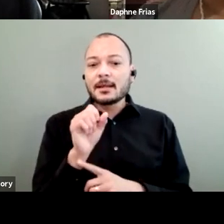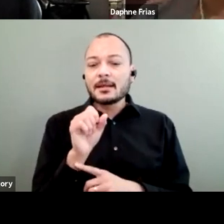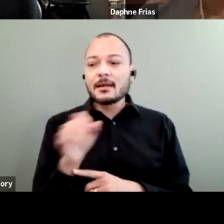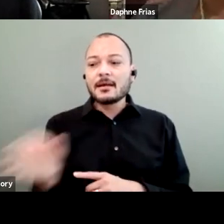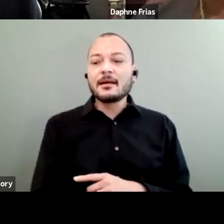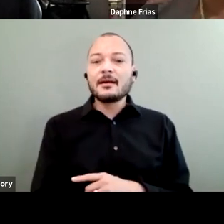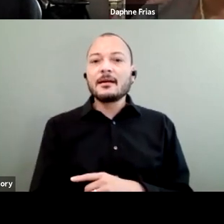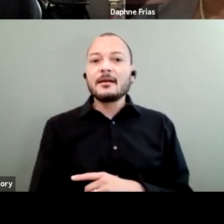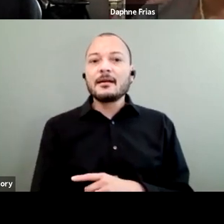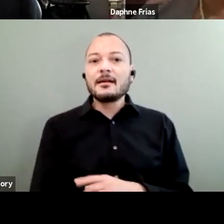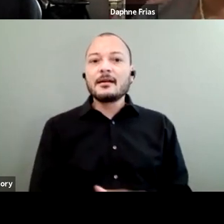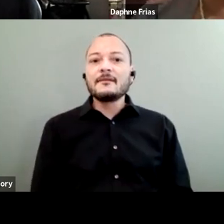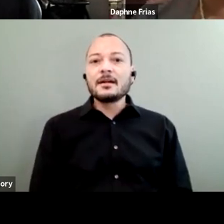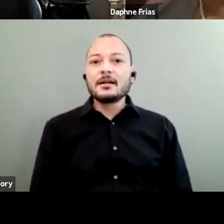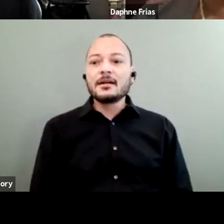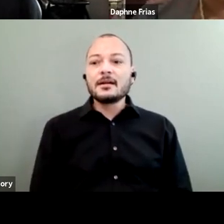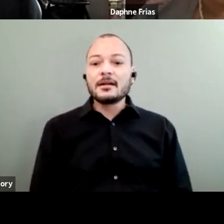this sense of hopelessness that is...